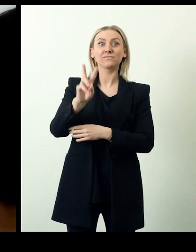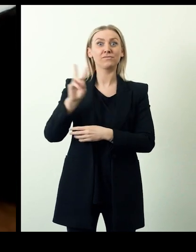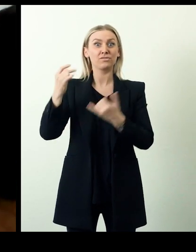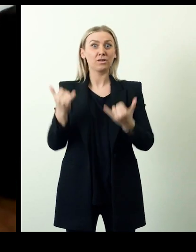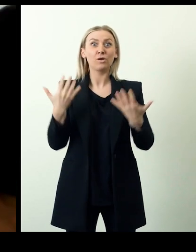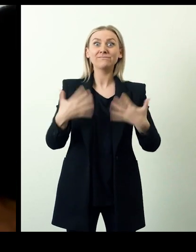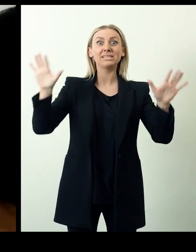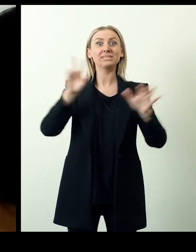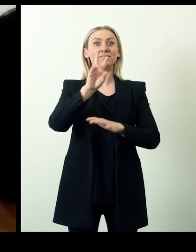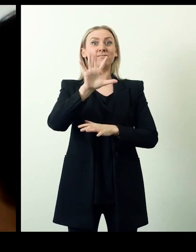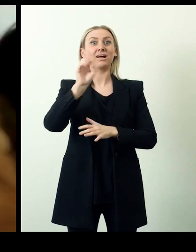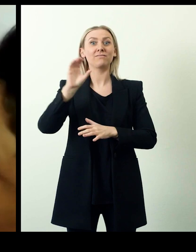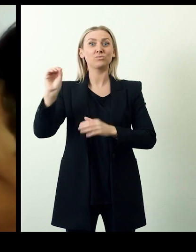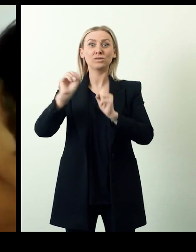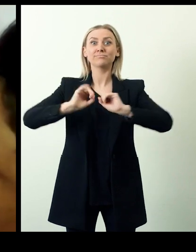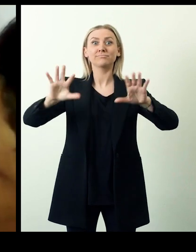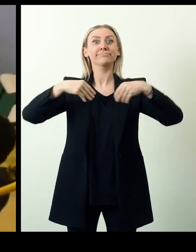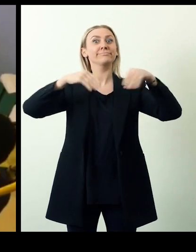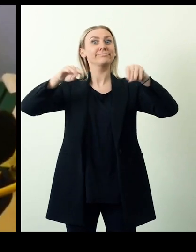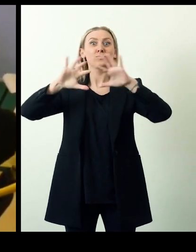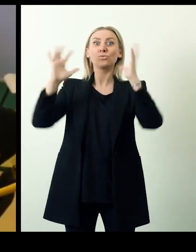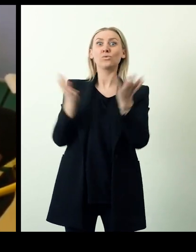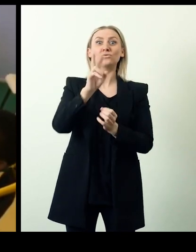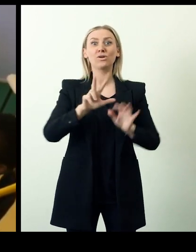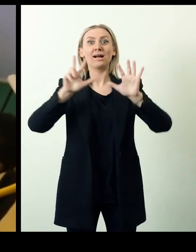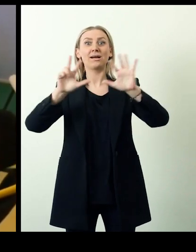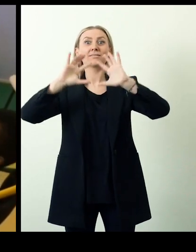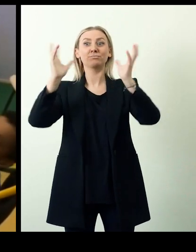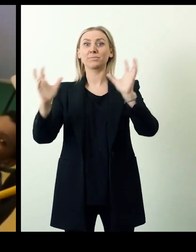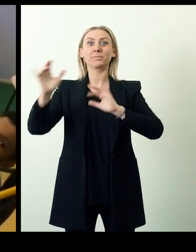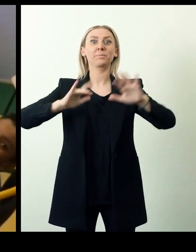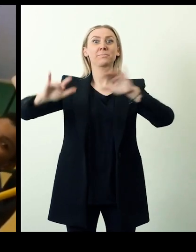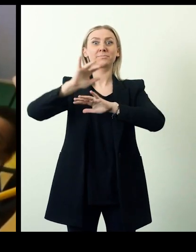By 2022, some 2500 Key-X keyboards have been sold in 28 countries.